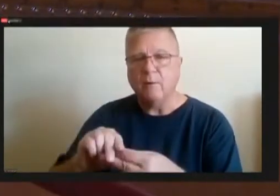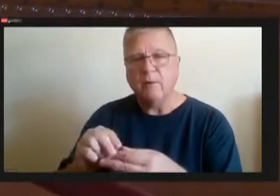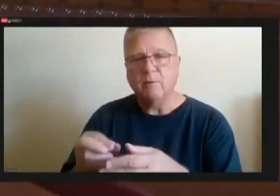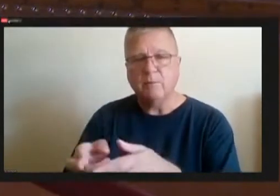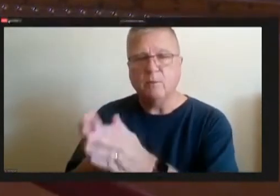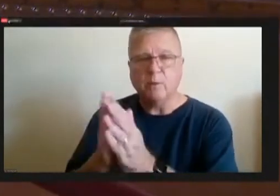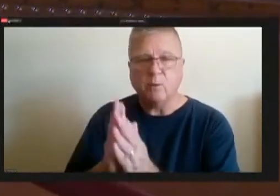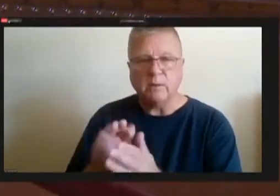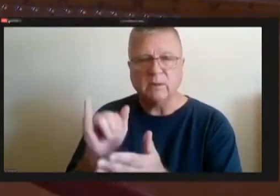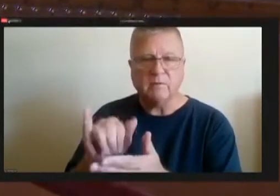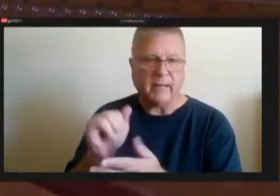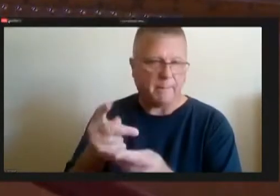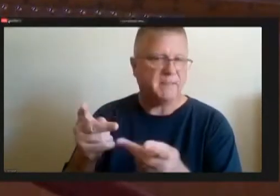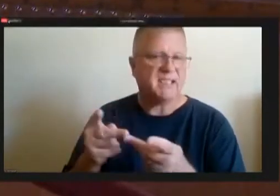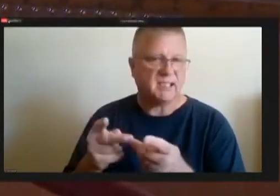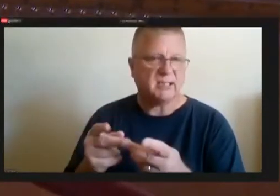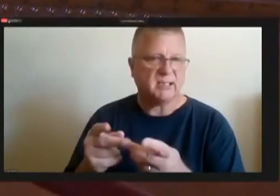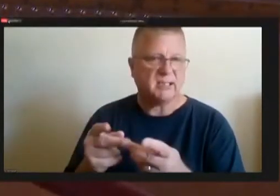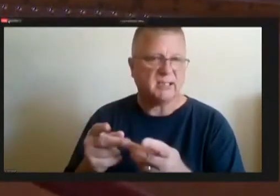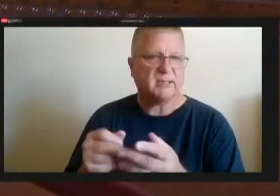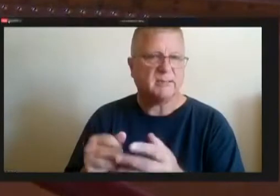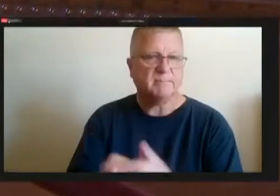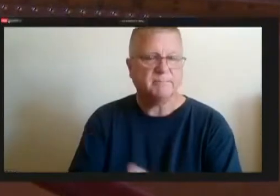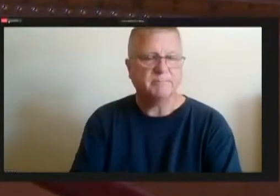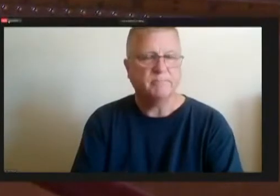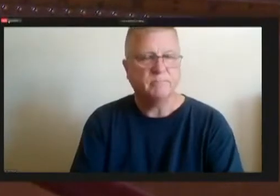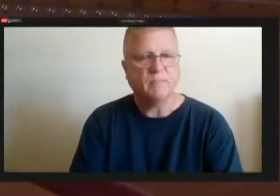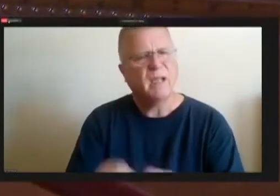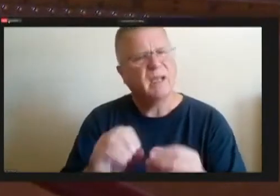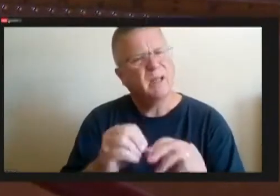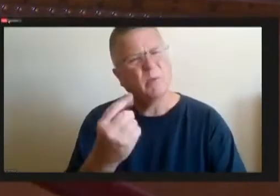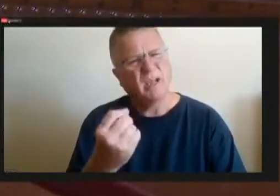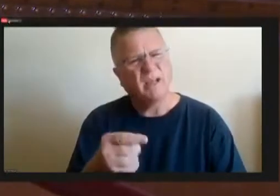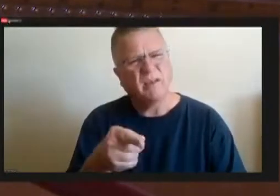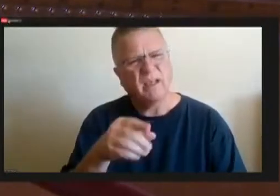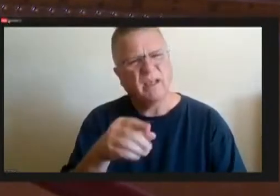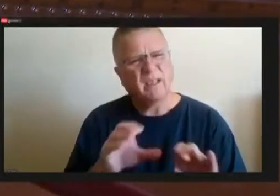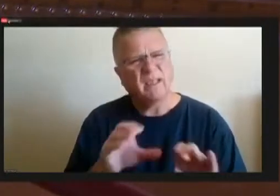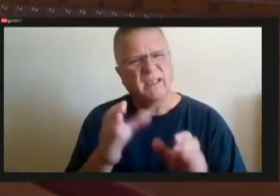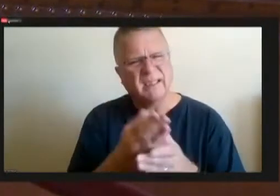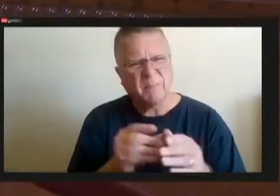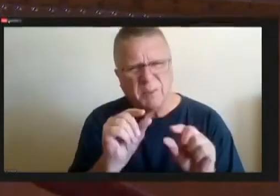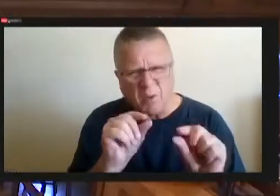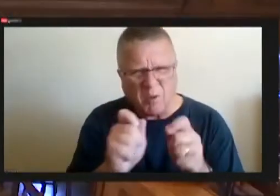And number simply does some of the minor adjustments.